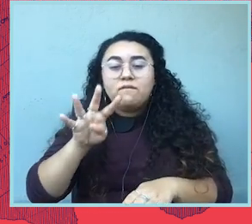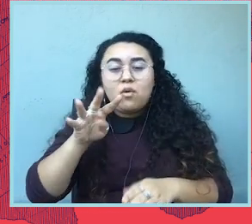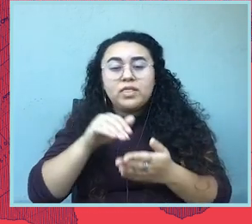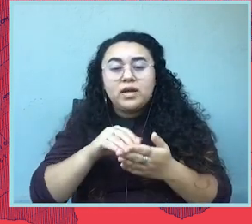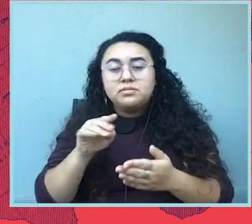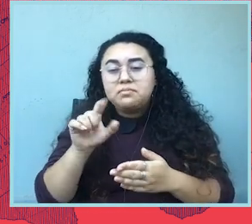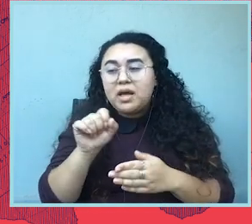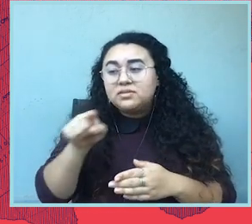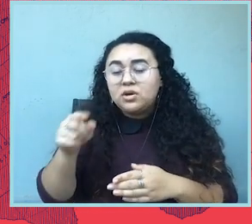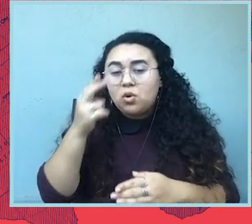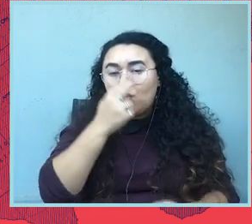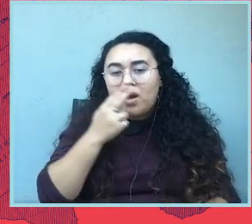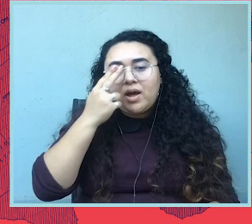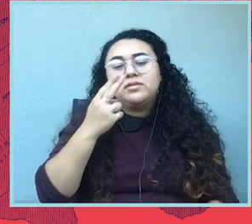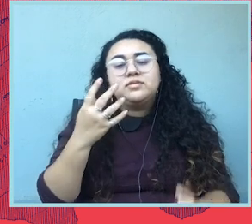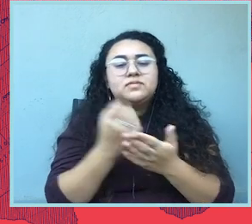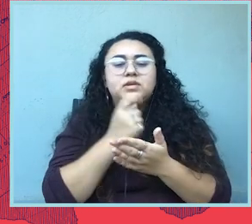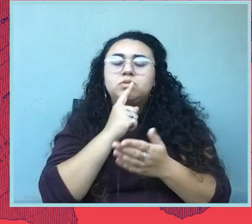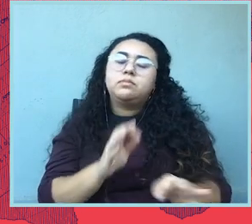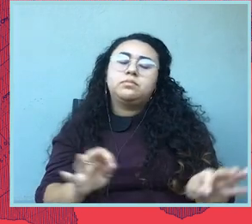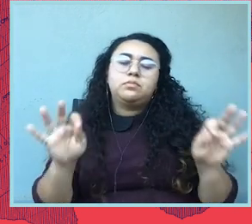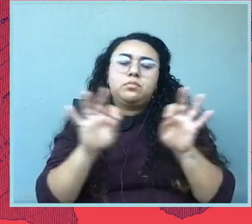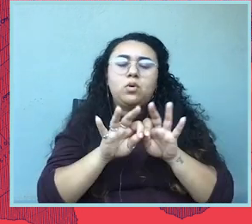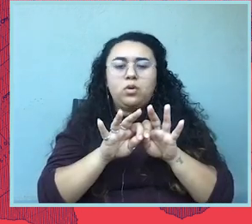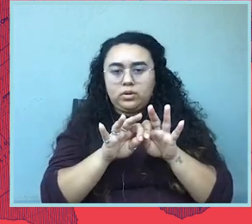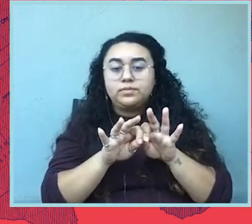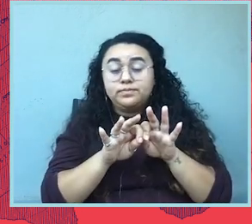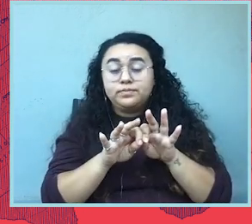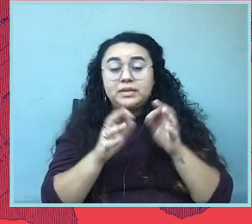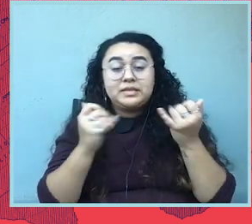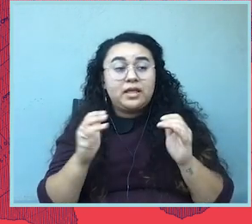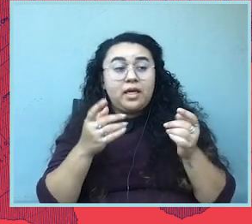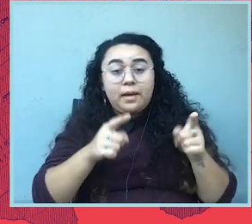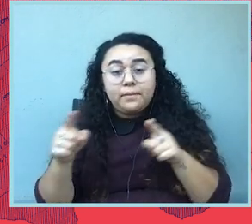So, our victories are meaningful, and they still exist, and every day that we are able